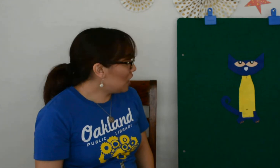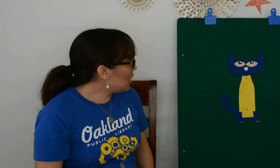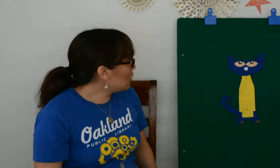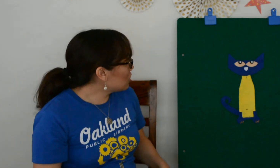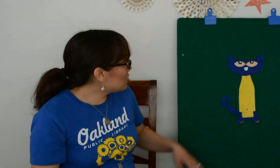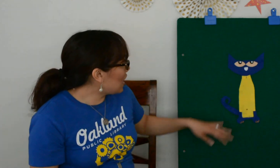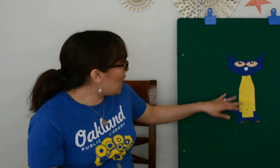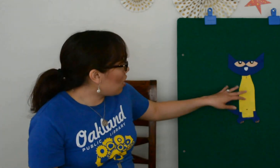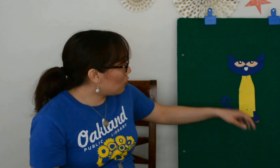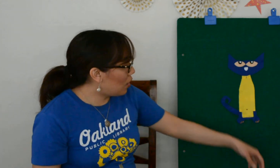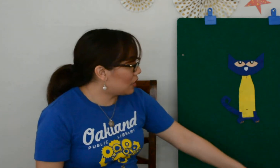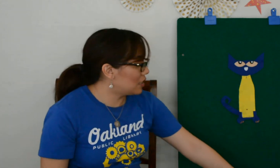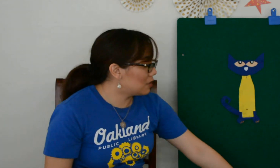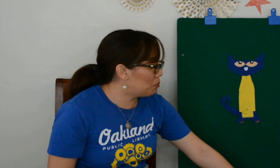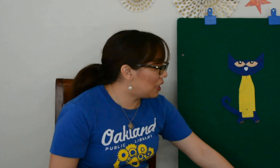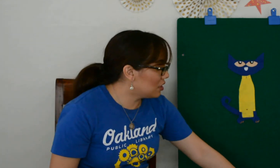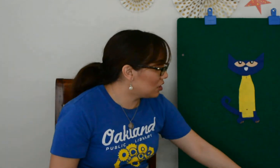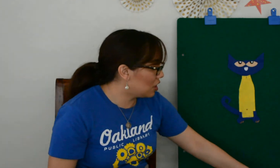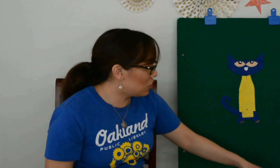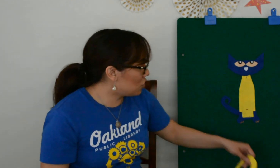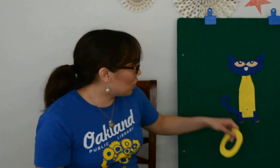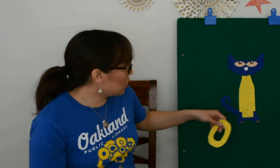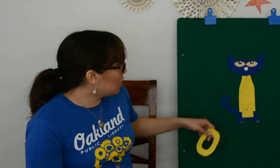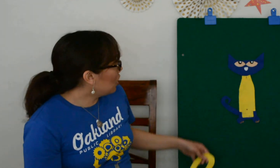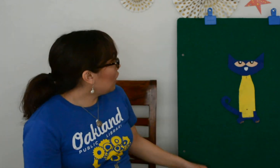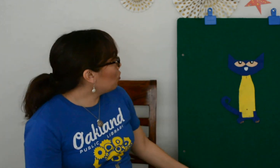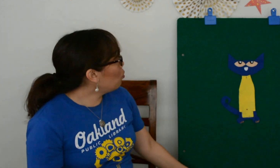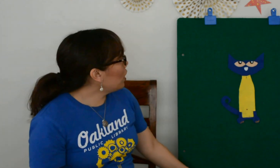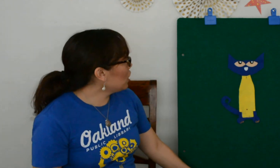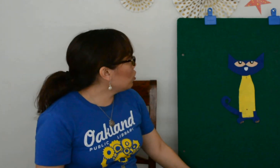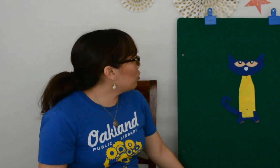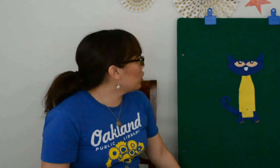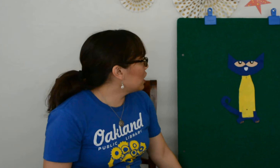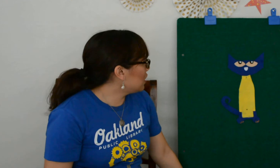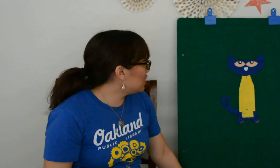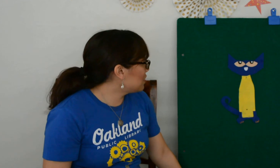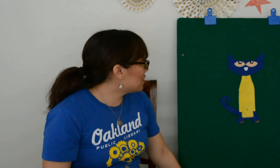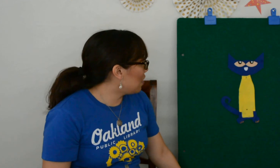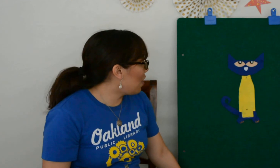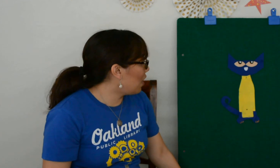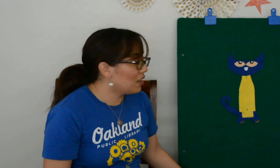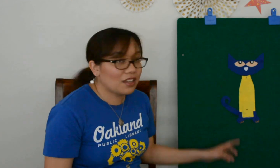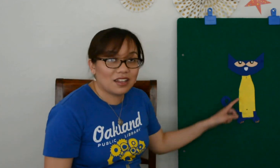He looked down on his buttonless shirt and what do you think he saw?